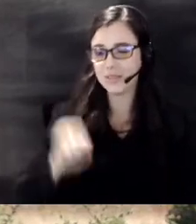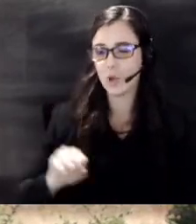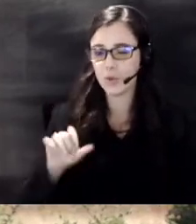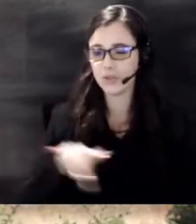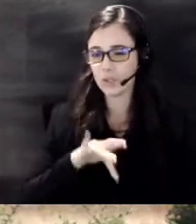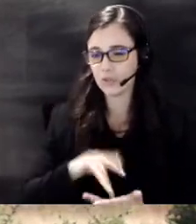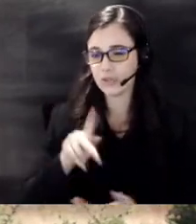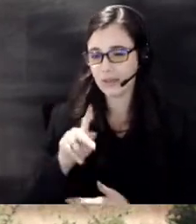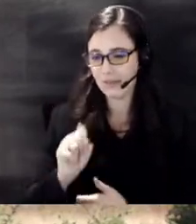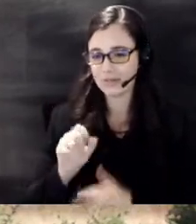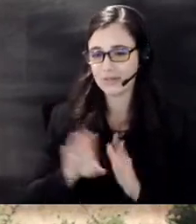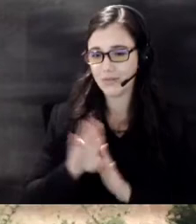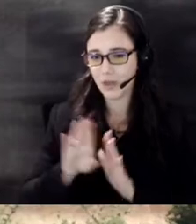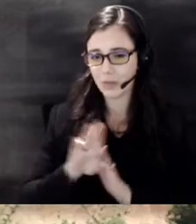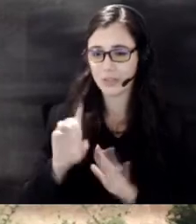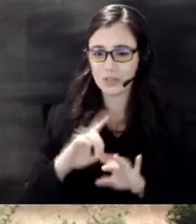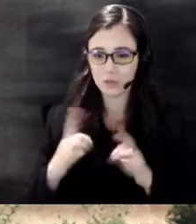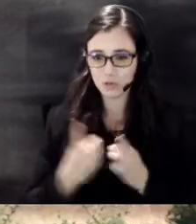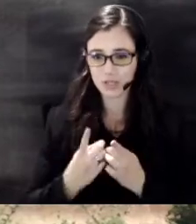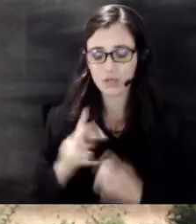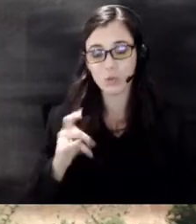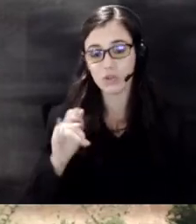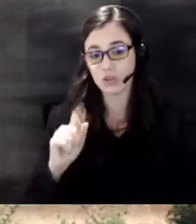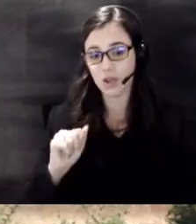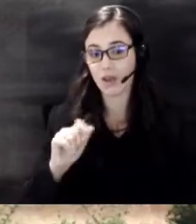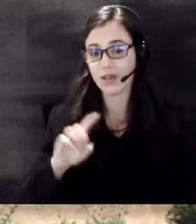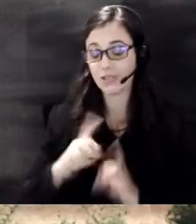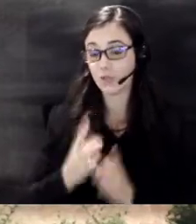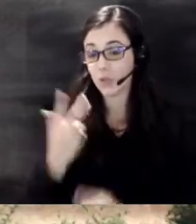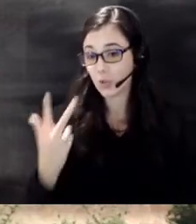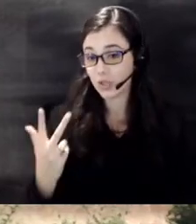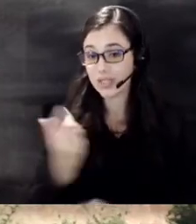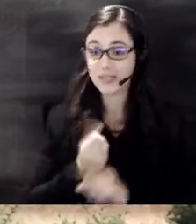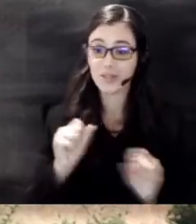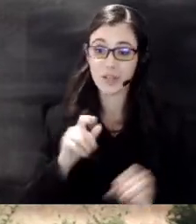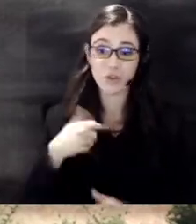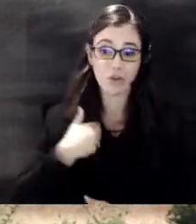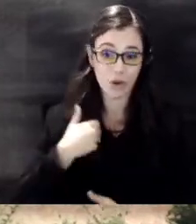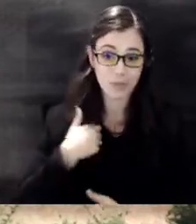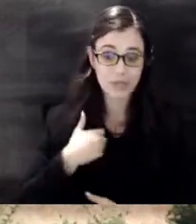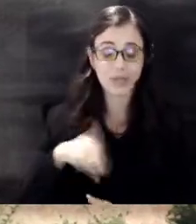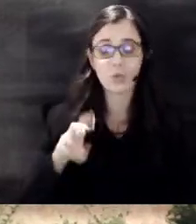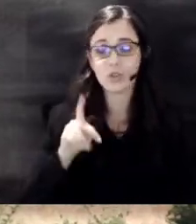District Wichita District 3 Salvation Army and the Wichita fire department our partners will be